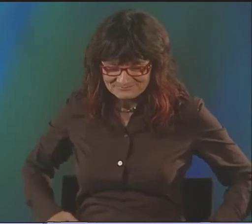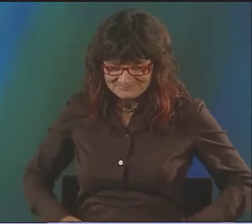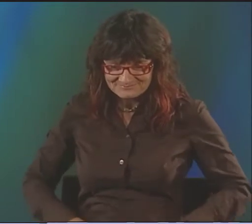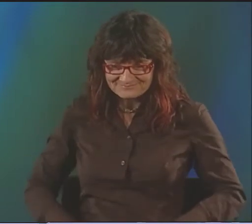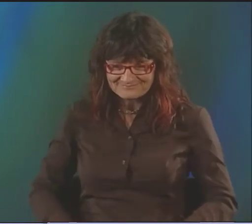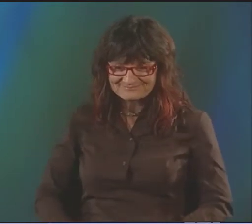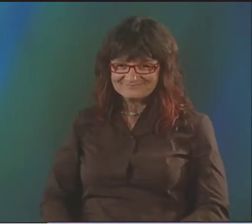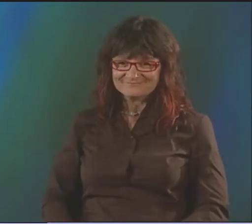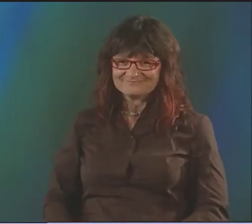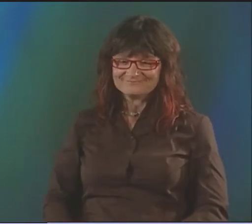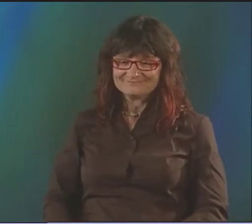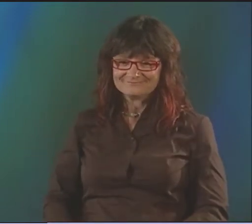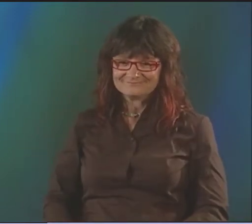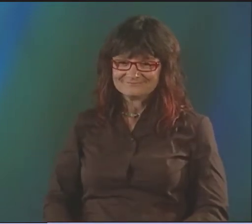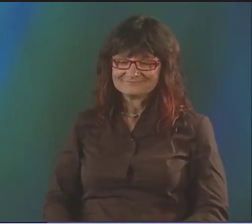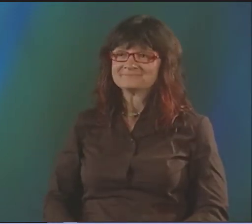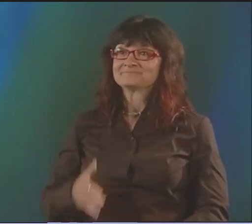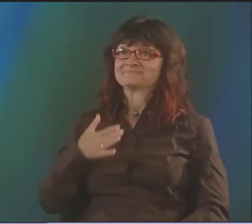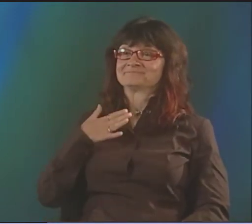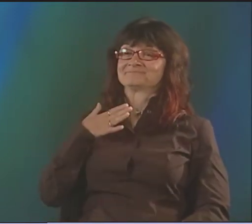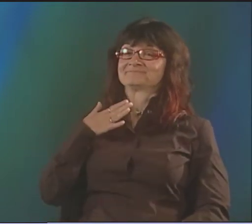YES, IT IS VERY IMPORTANT, OF COURSE.